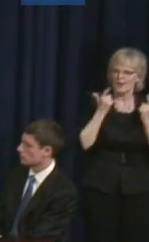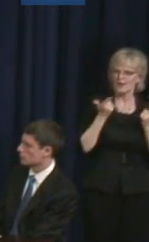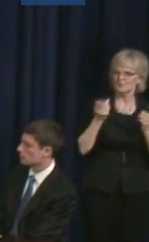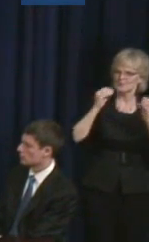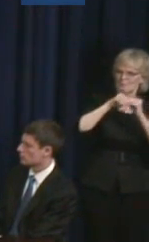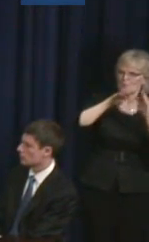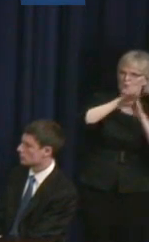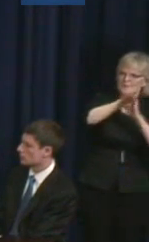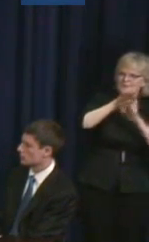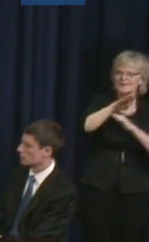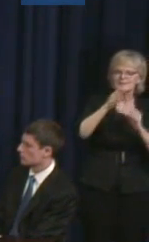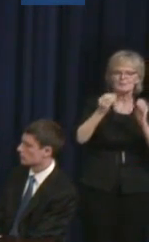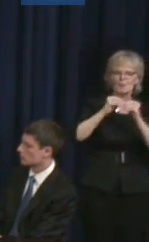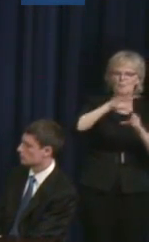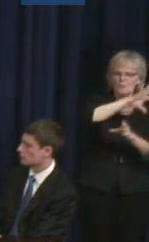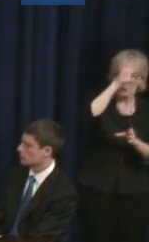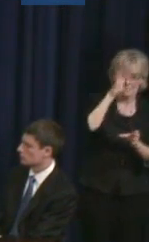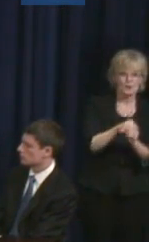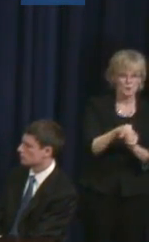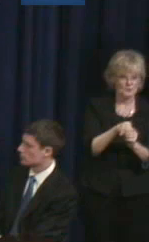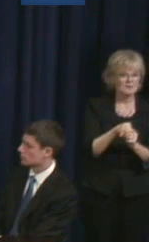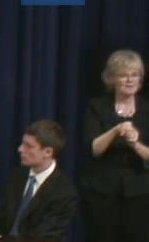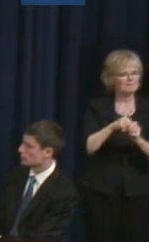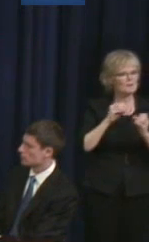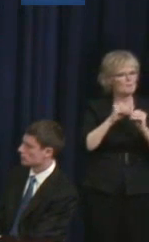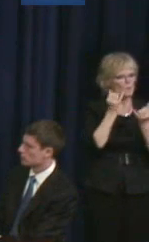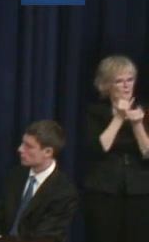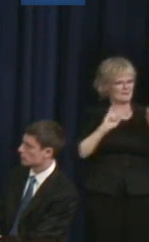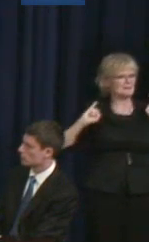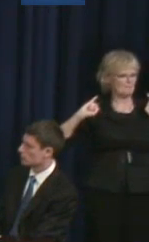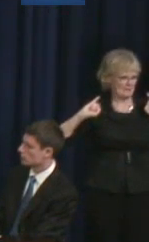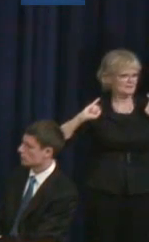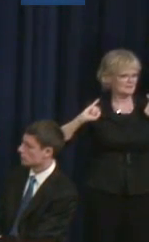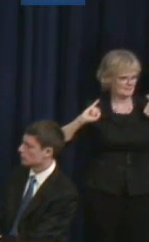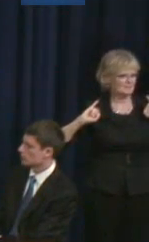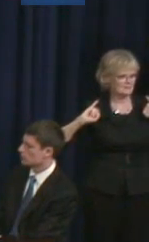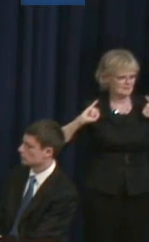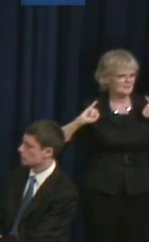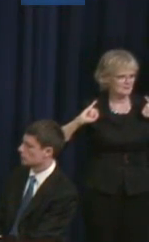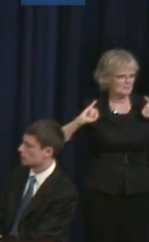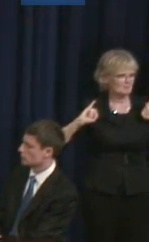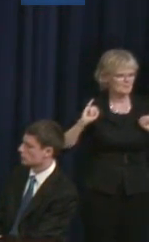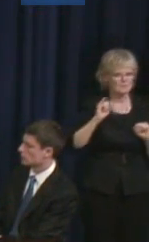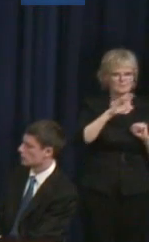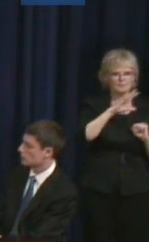inclusive, independent, and you know, fulfilling life.